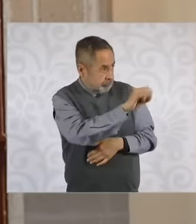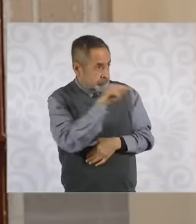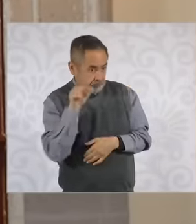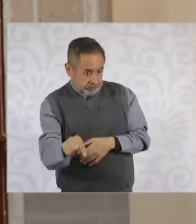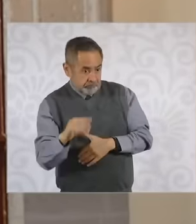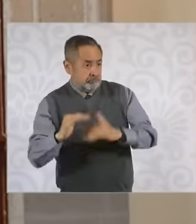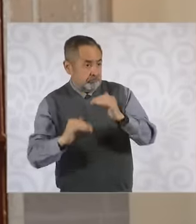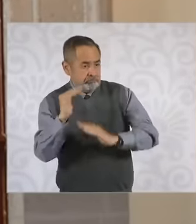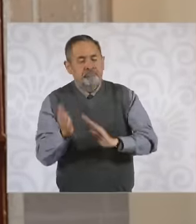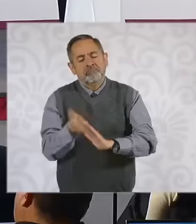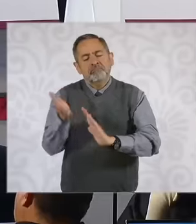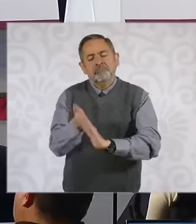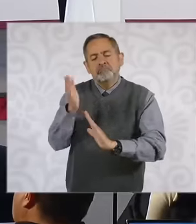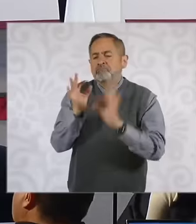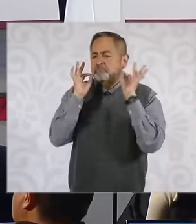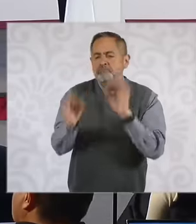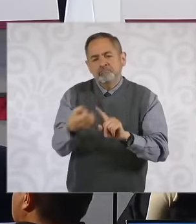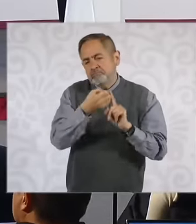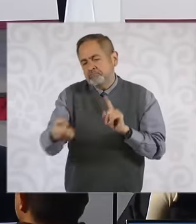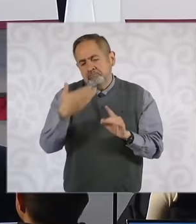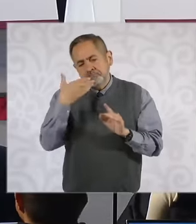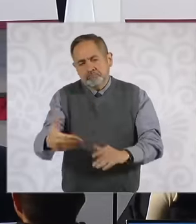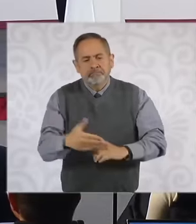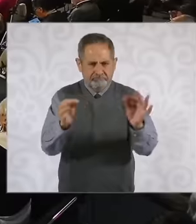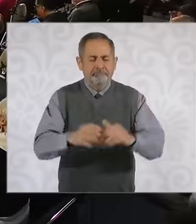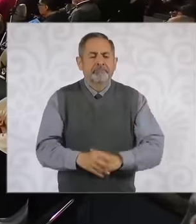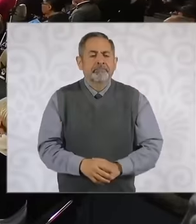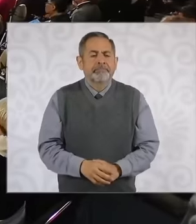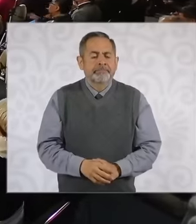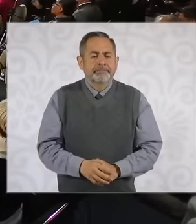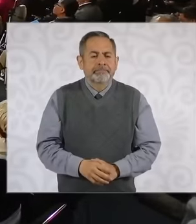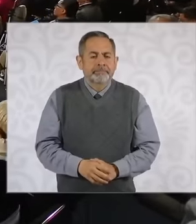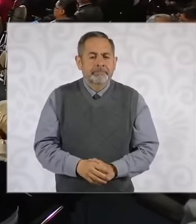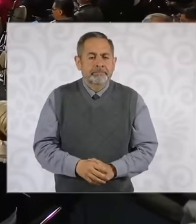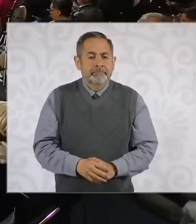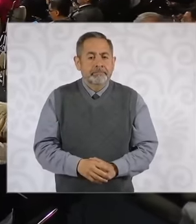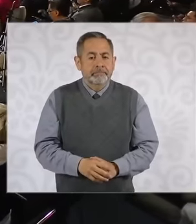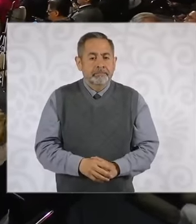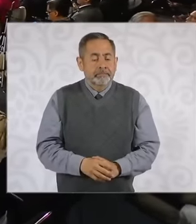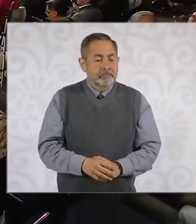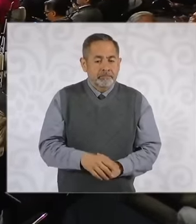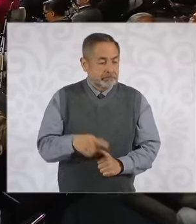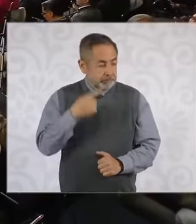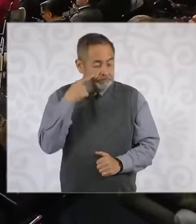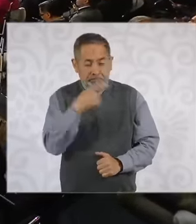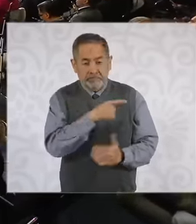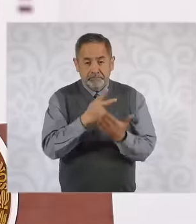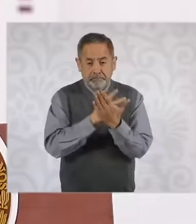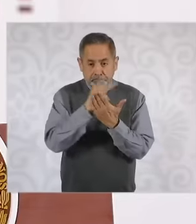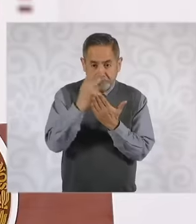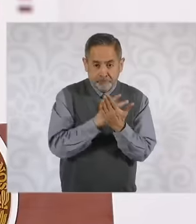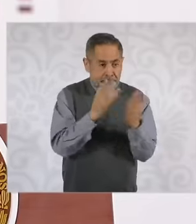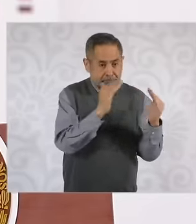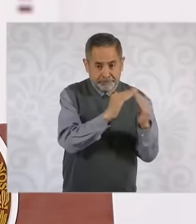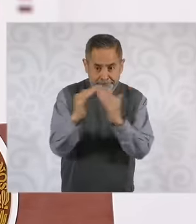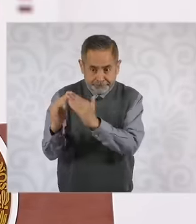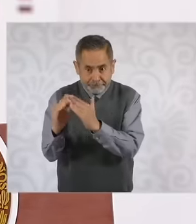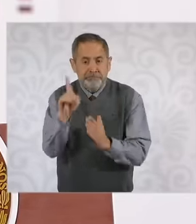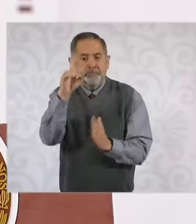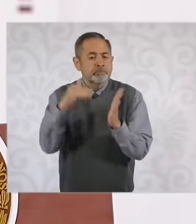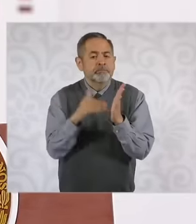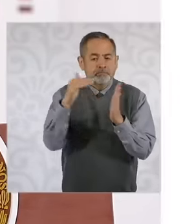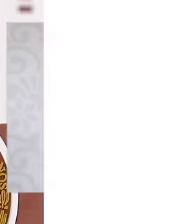from the beginning is cuo the housing program one million homes one part for those who are